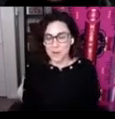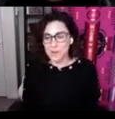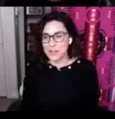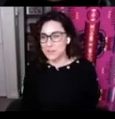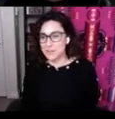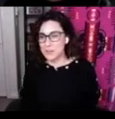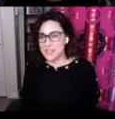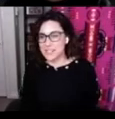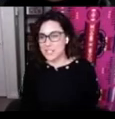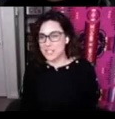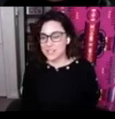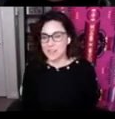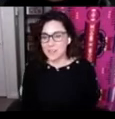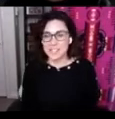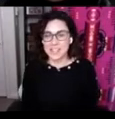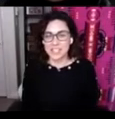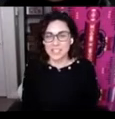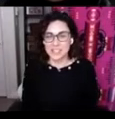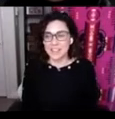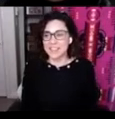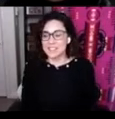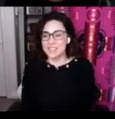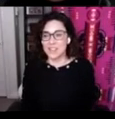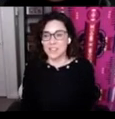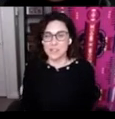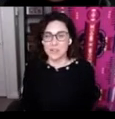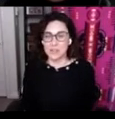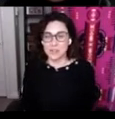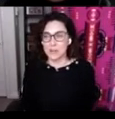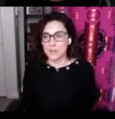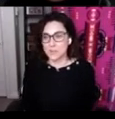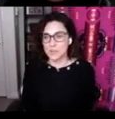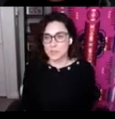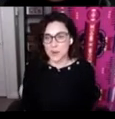Welcome to our presentation. Our presentation today is on the NEȾOLṈEW̱ project